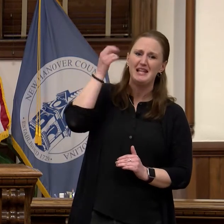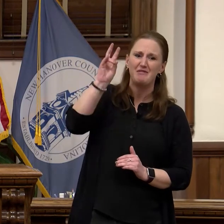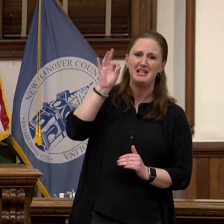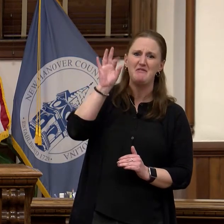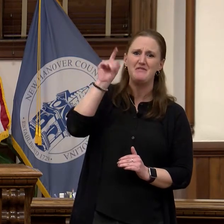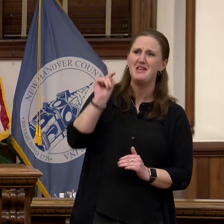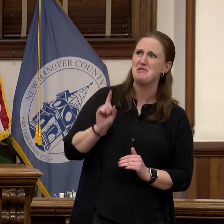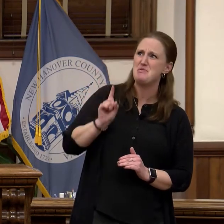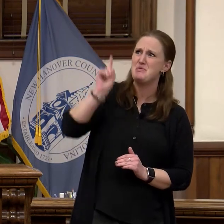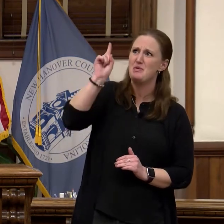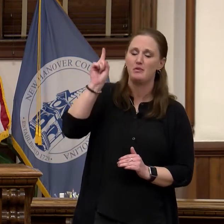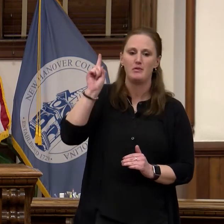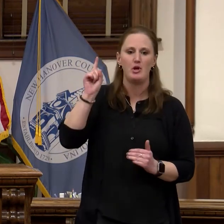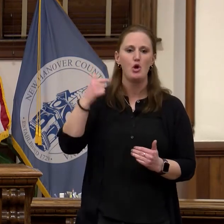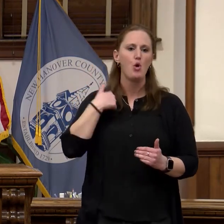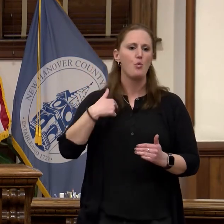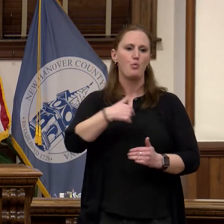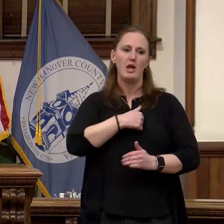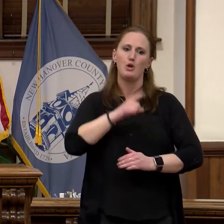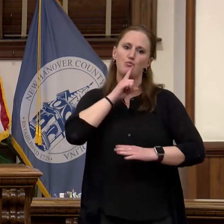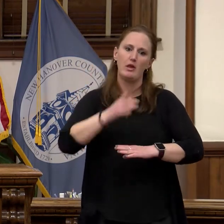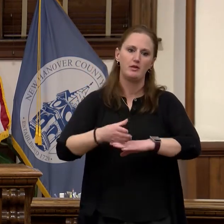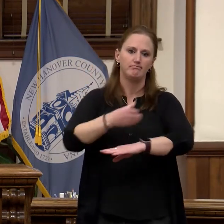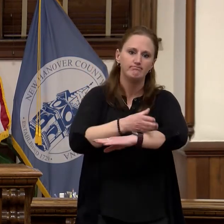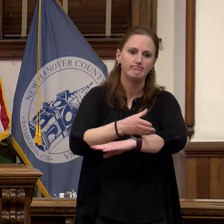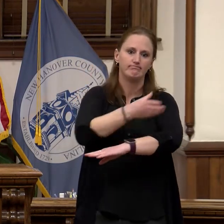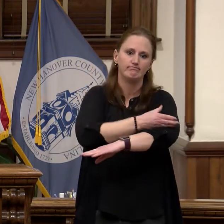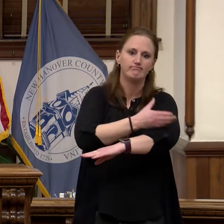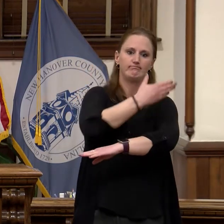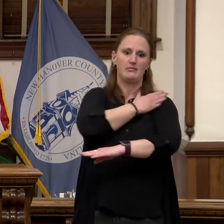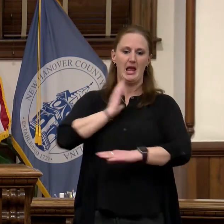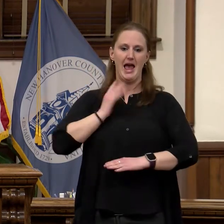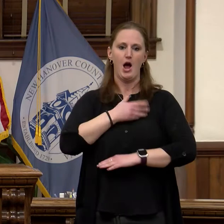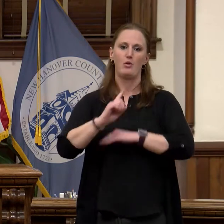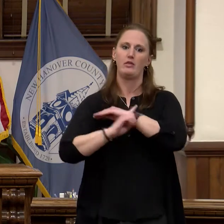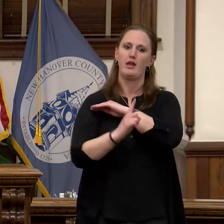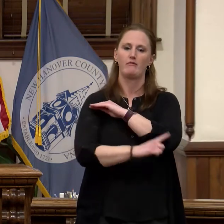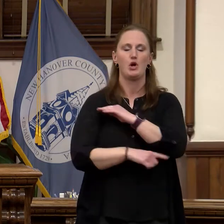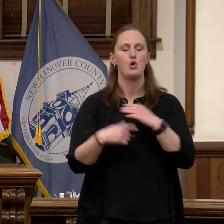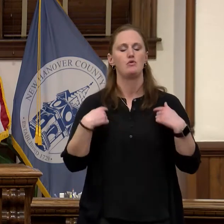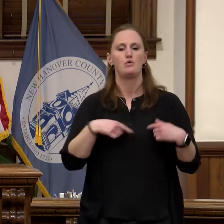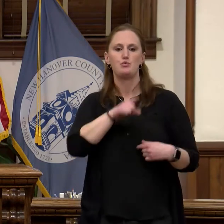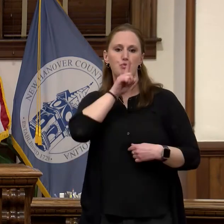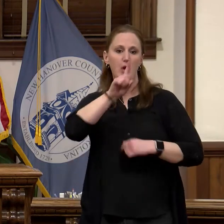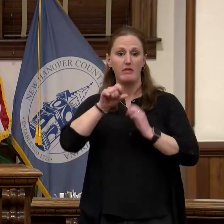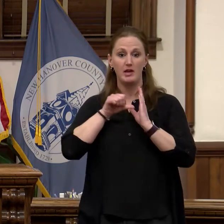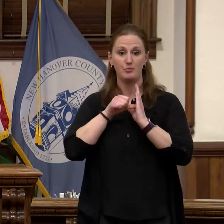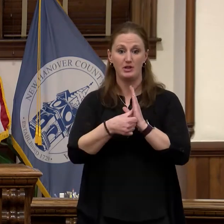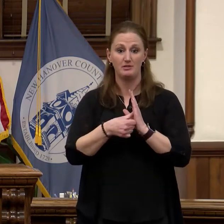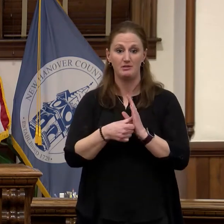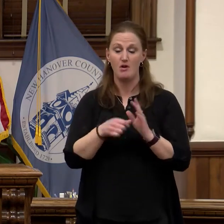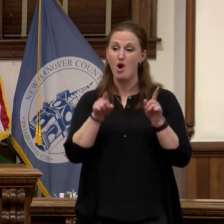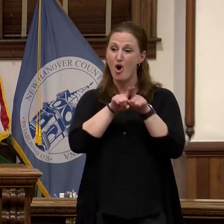happening at our landfill are incredibly impressive. And right there on 421 we had